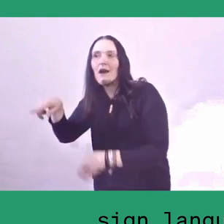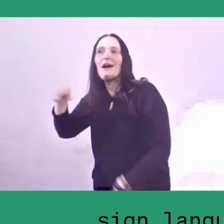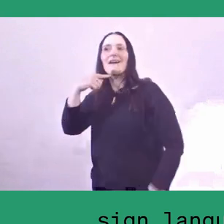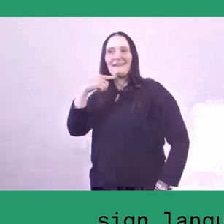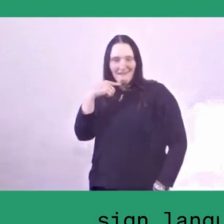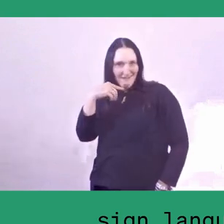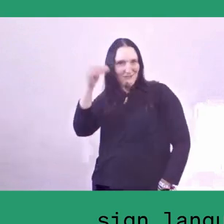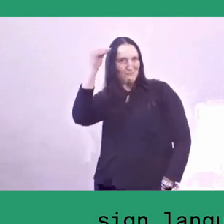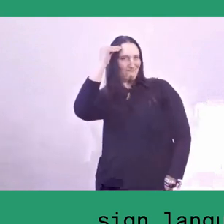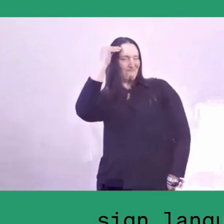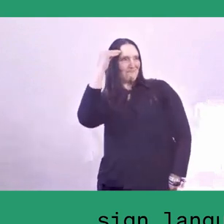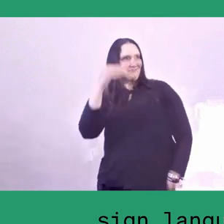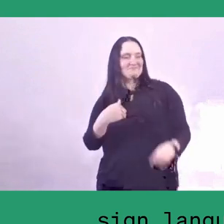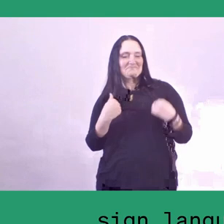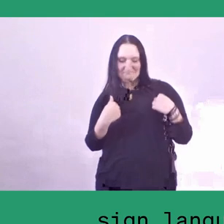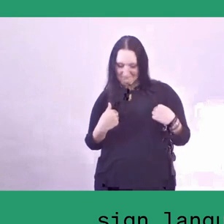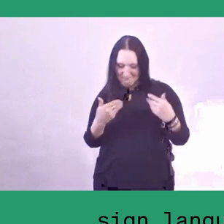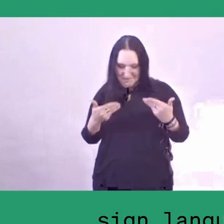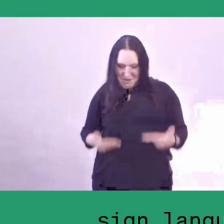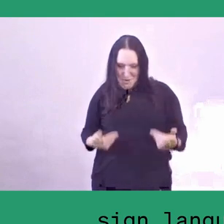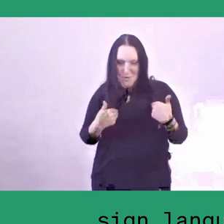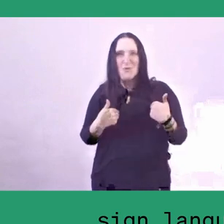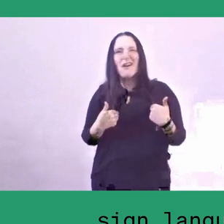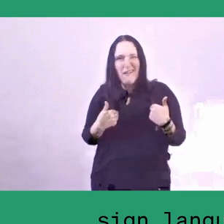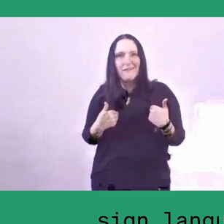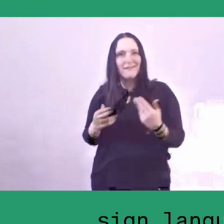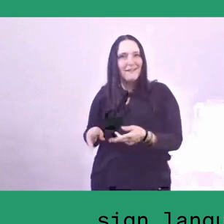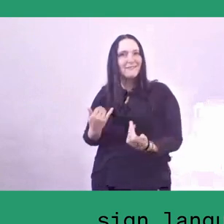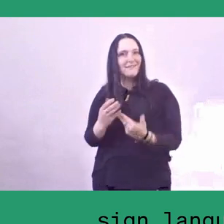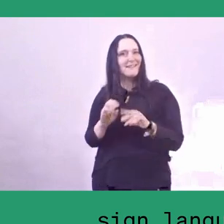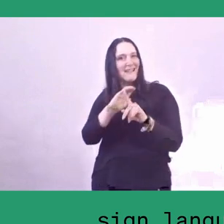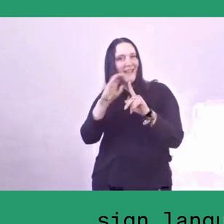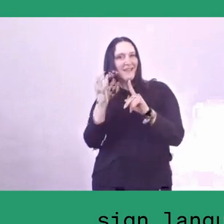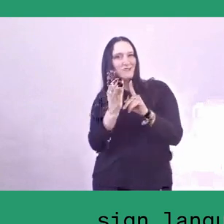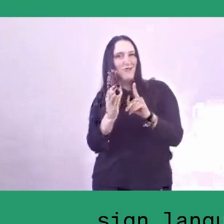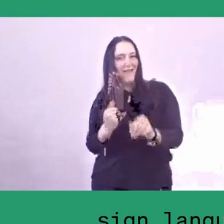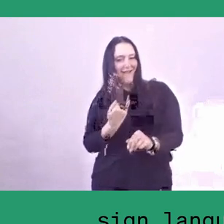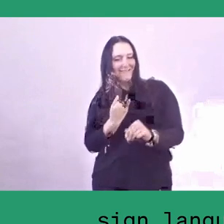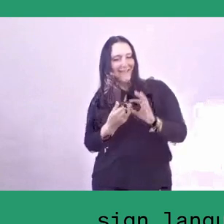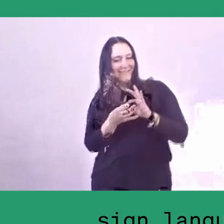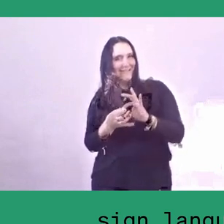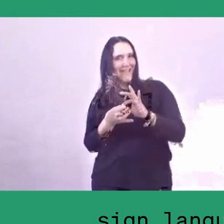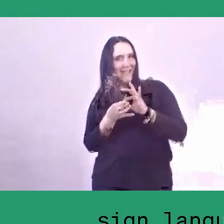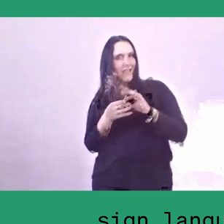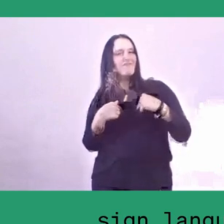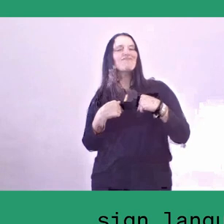it's fine to have our own cultural identity and we are proud of it. So something like that.